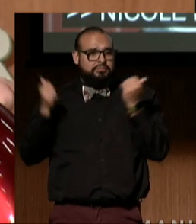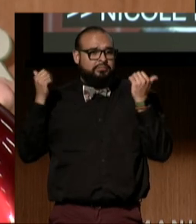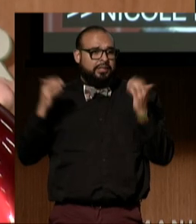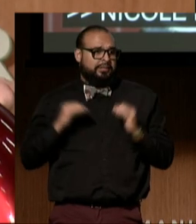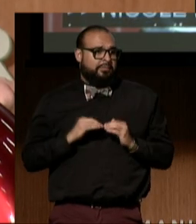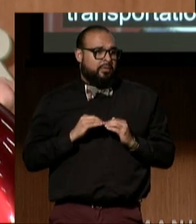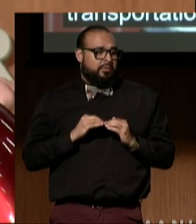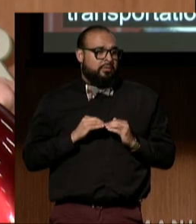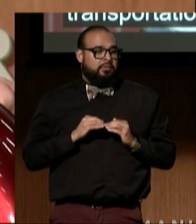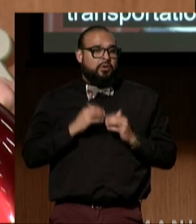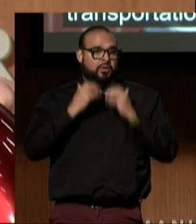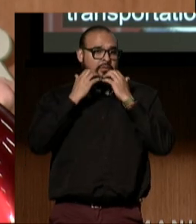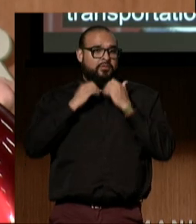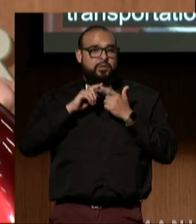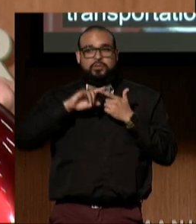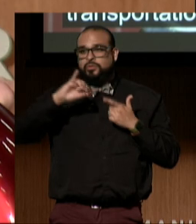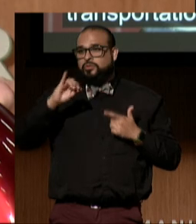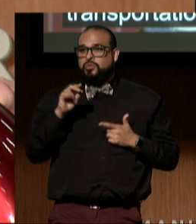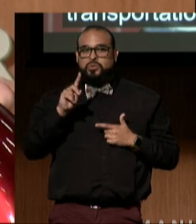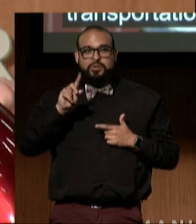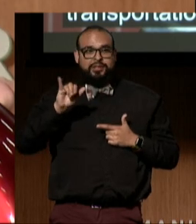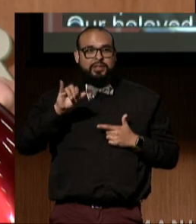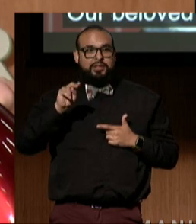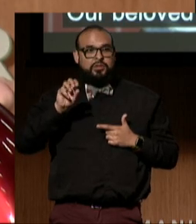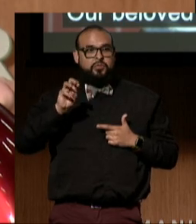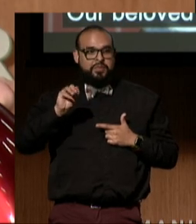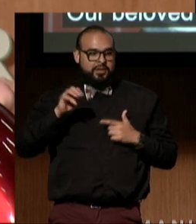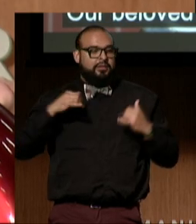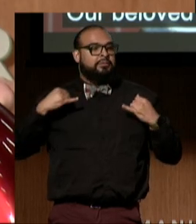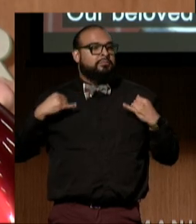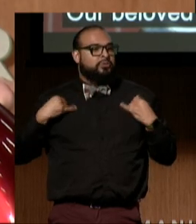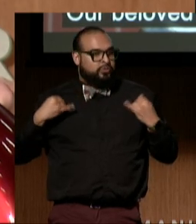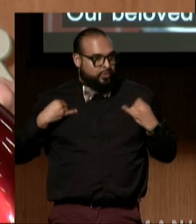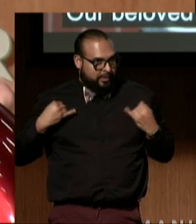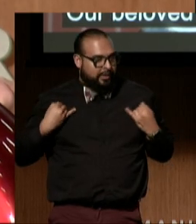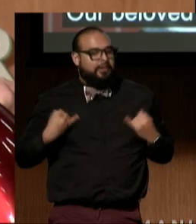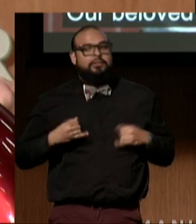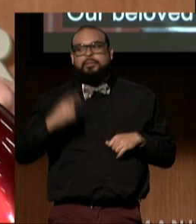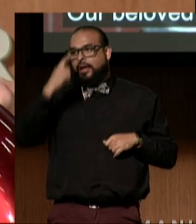Our beloved Judy Heumann, I think about Judy every day... (audience applauding)